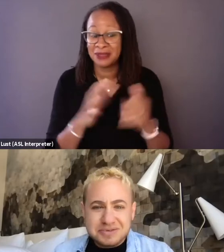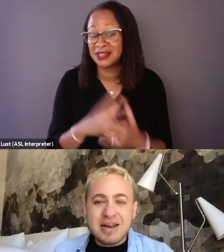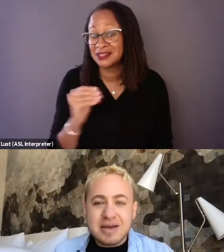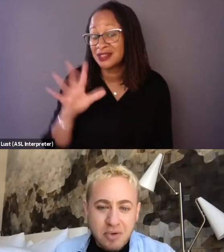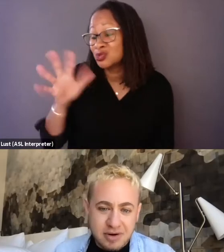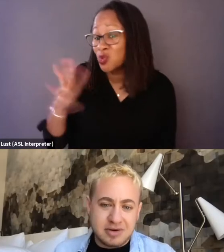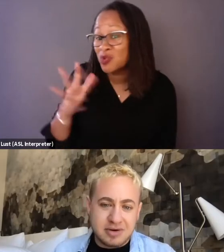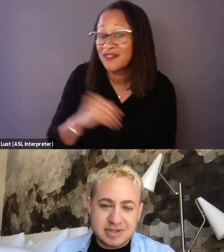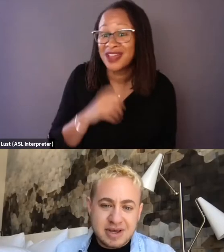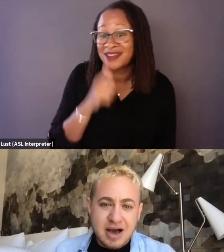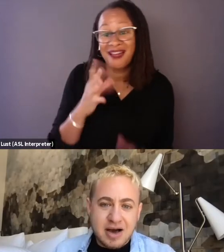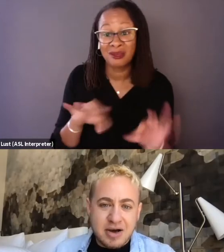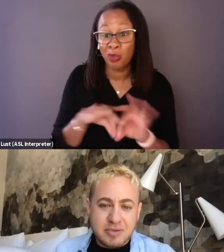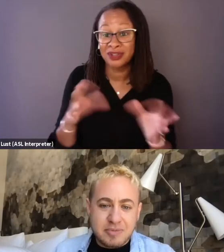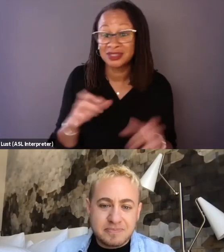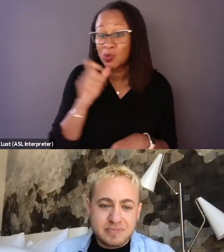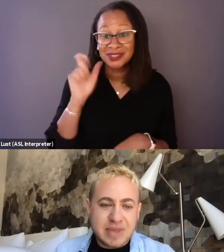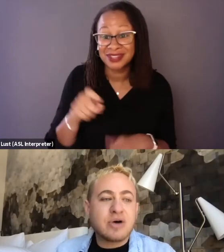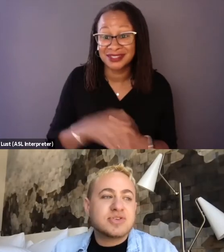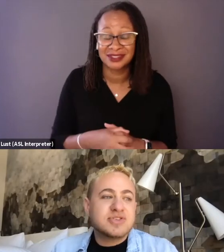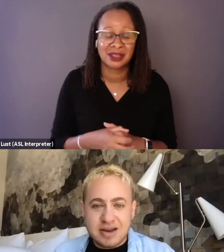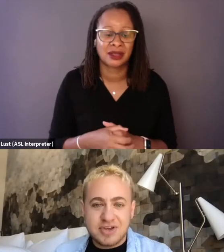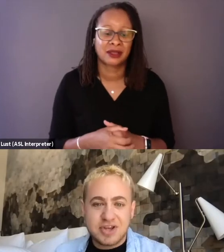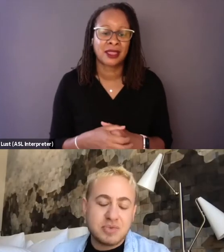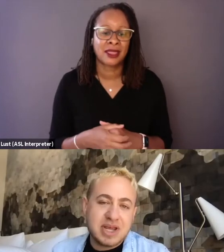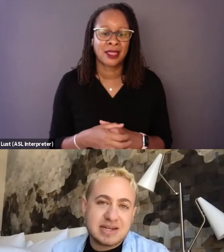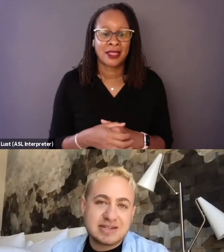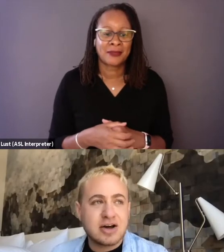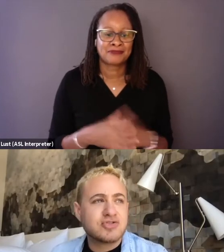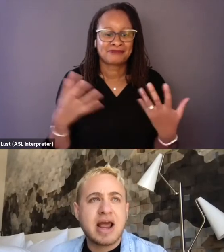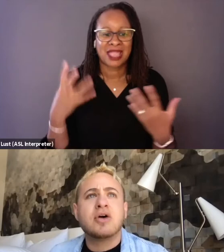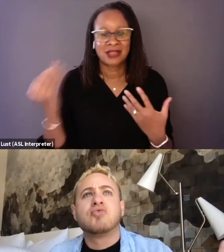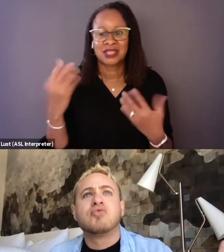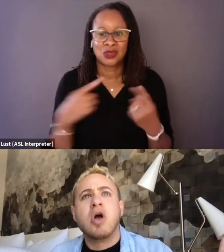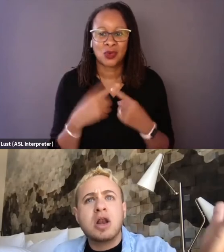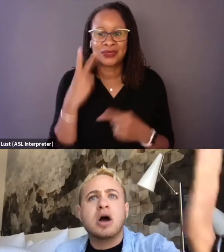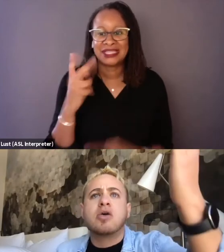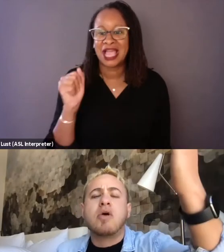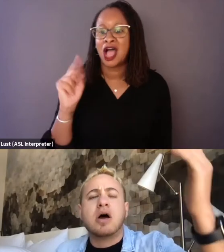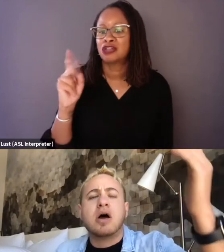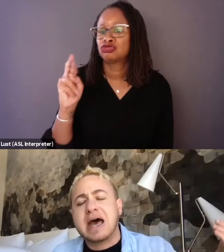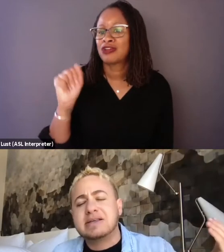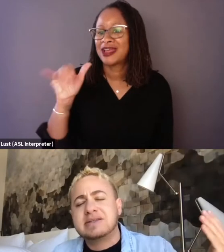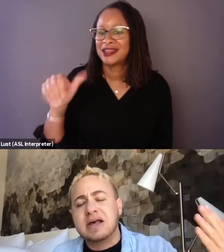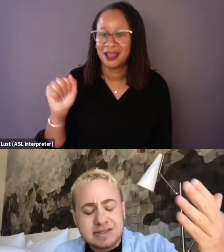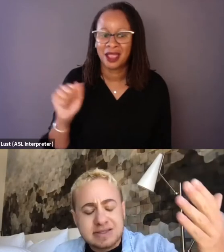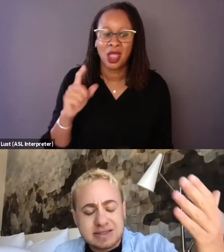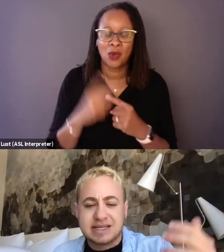not important outside of when we get to see Andraya run across that sunset.